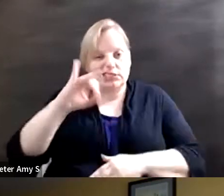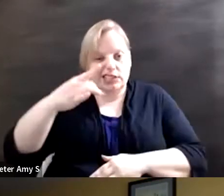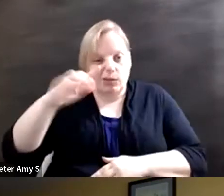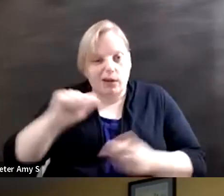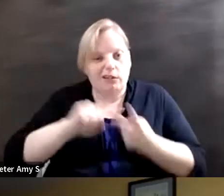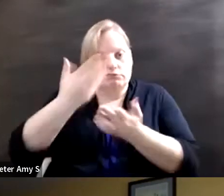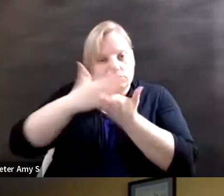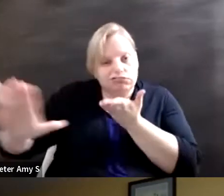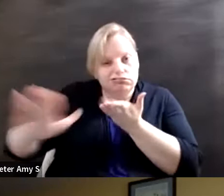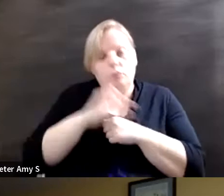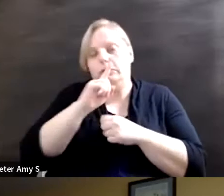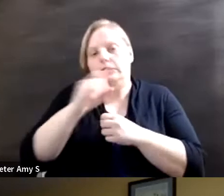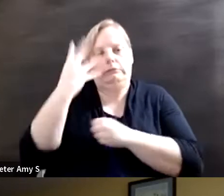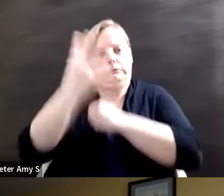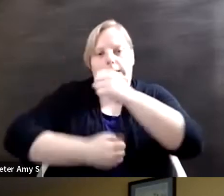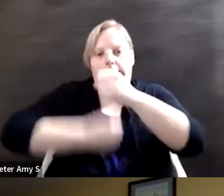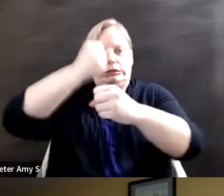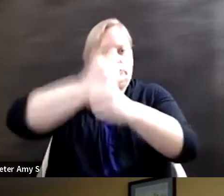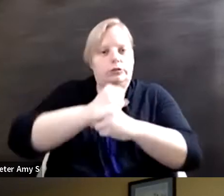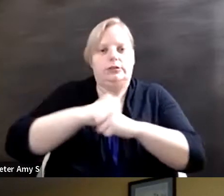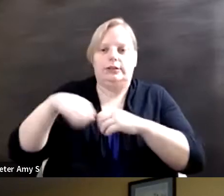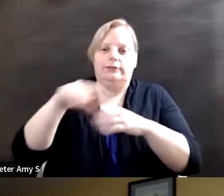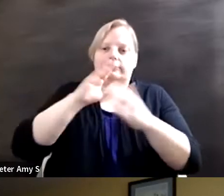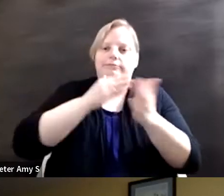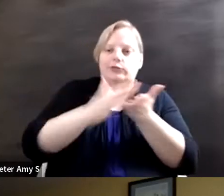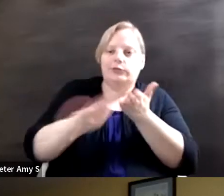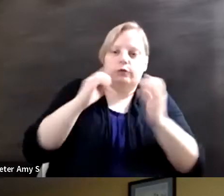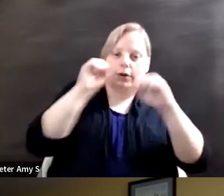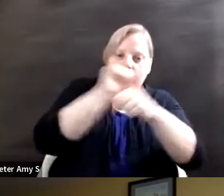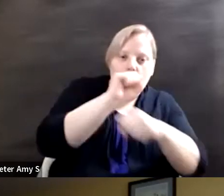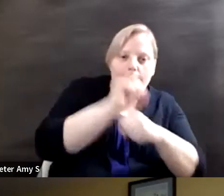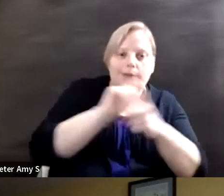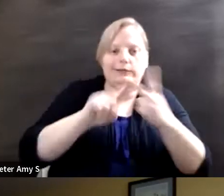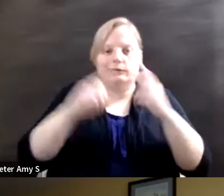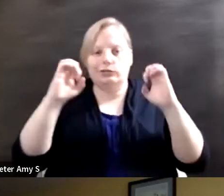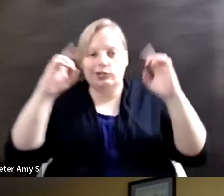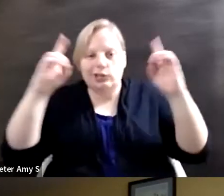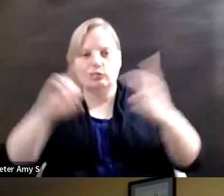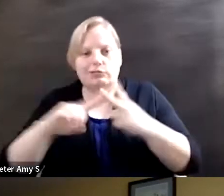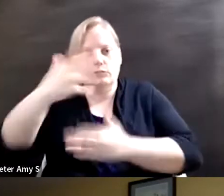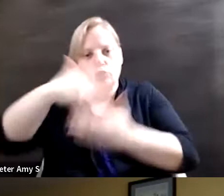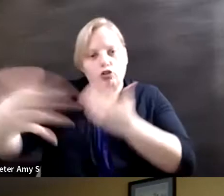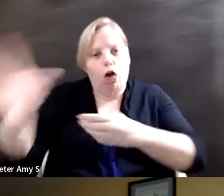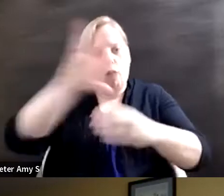exclusion in employment, education, and social participation. More recently on the front of